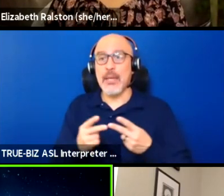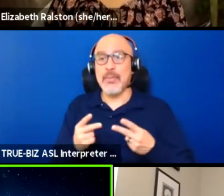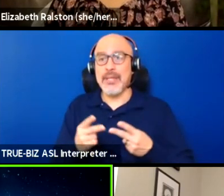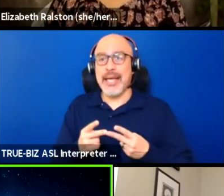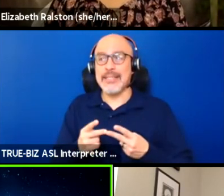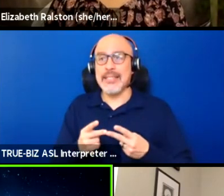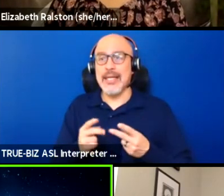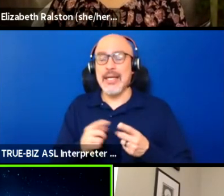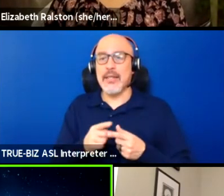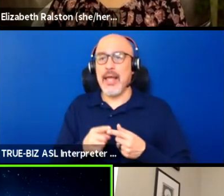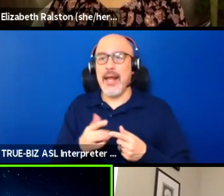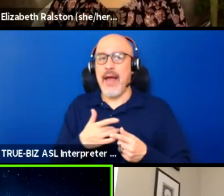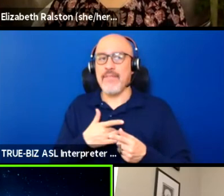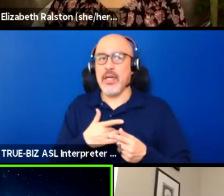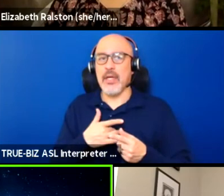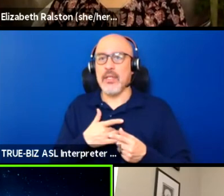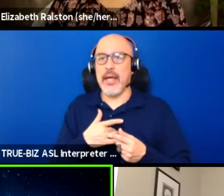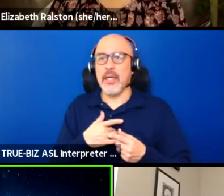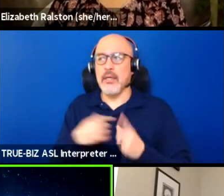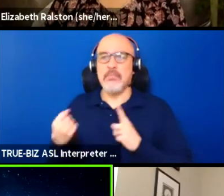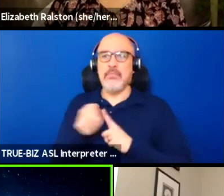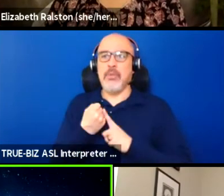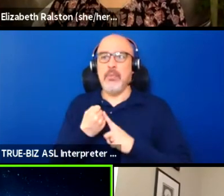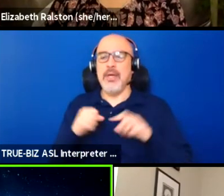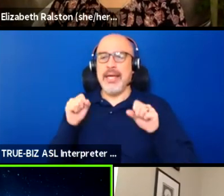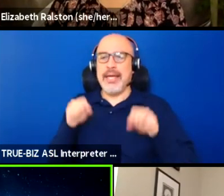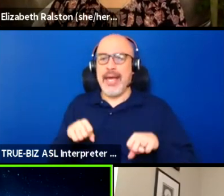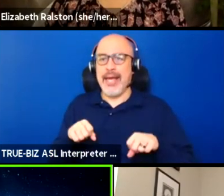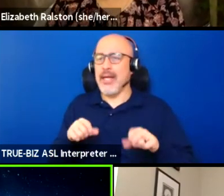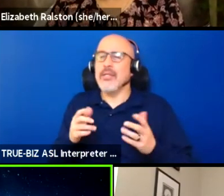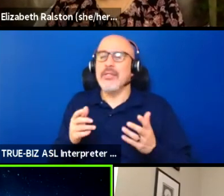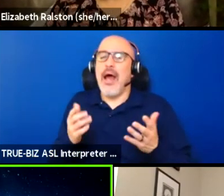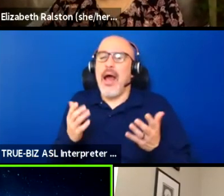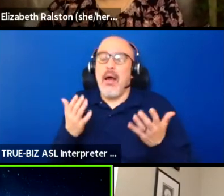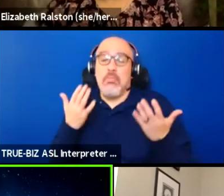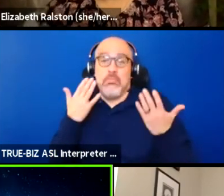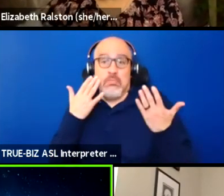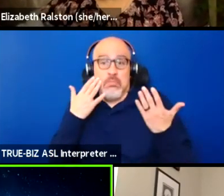and I don't know what that's like for anyone else here,